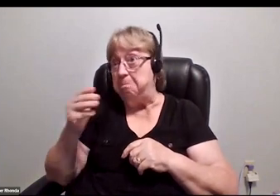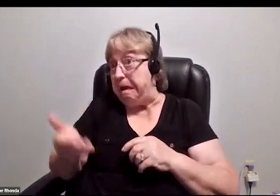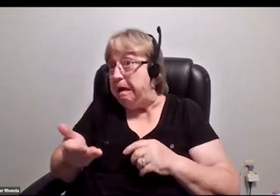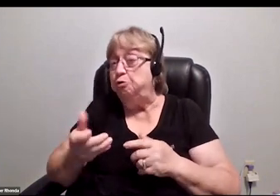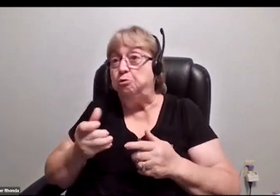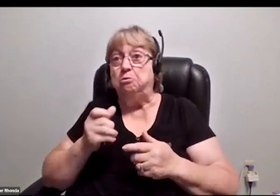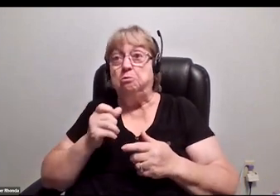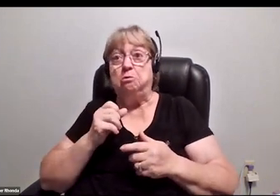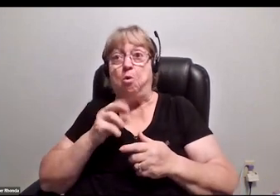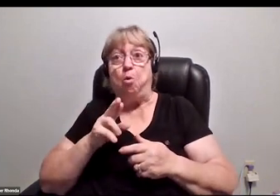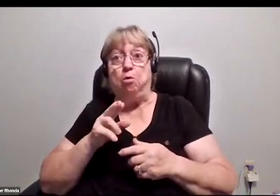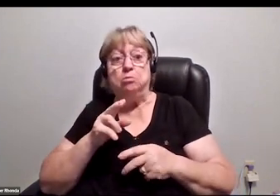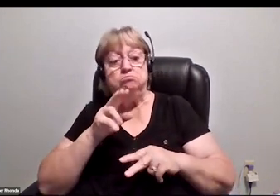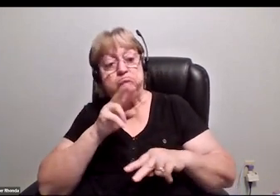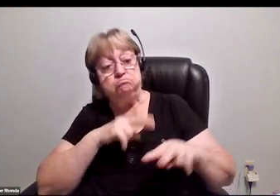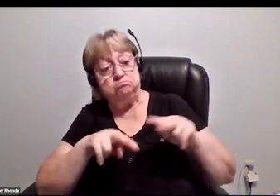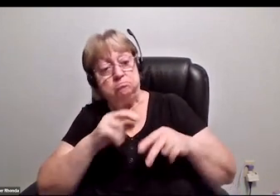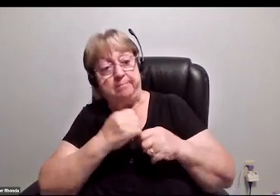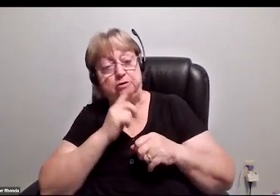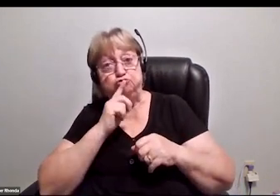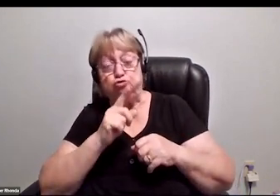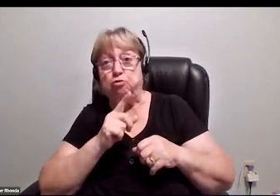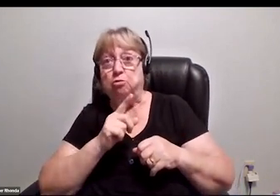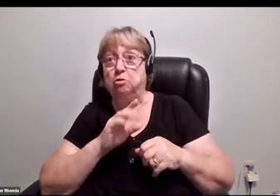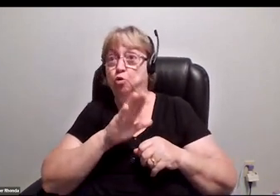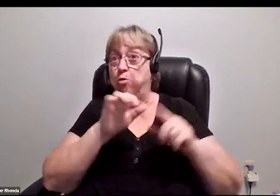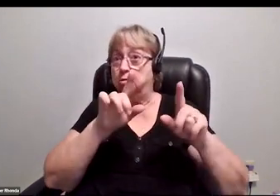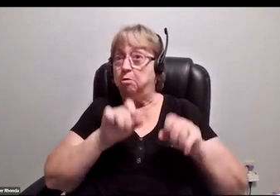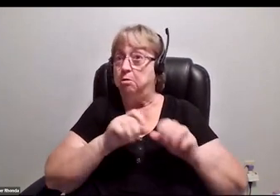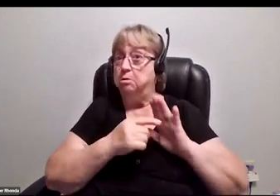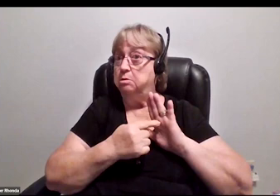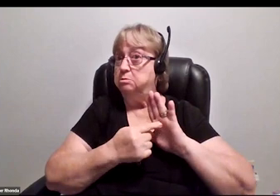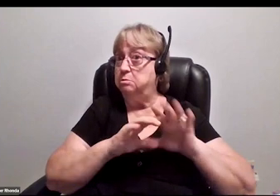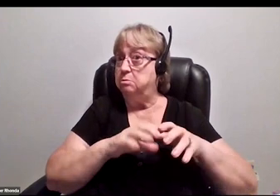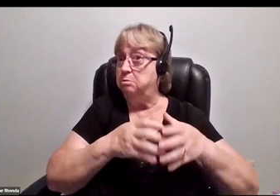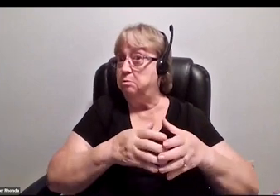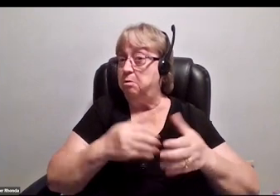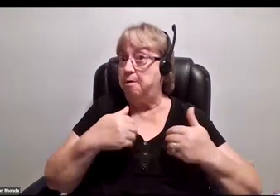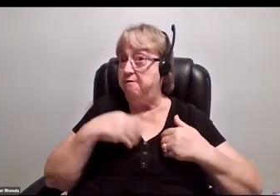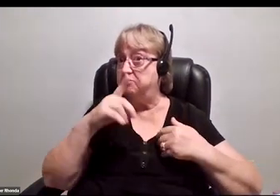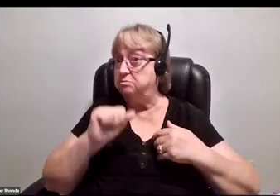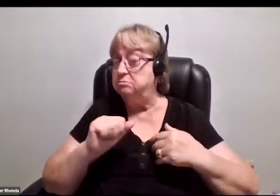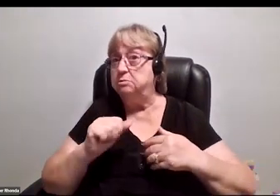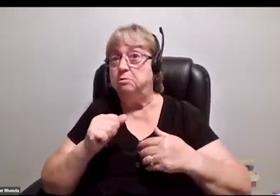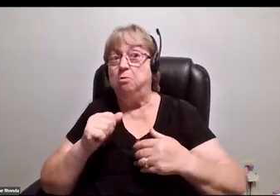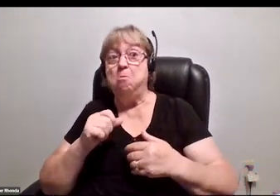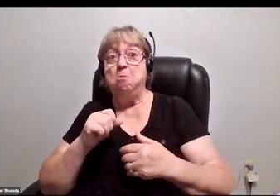with disabilities as part of your testing samples. Whether it be to make sure that you have programs